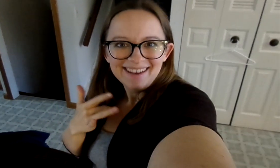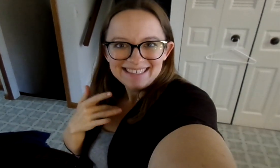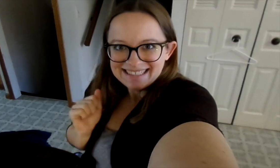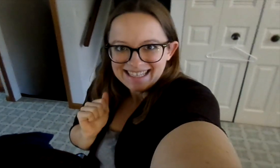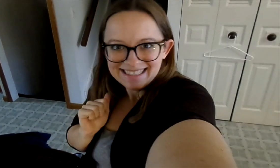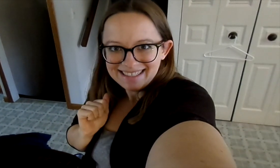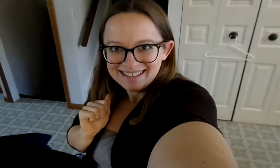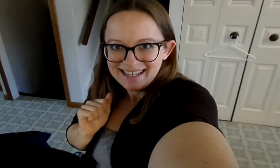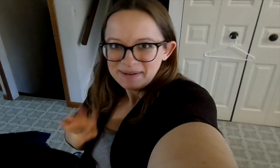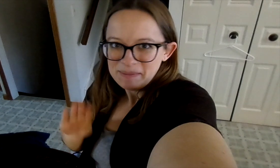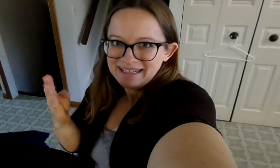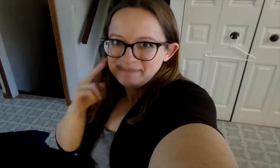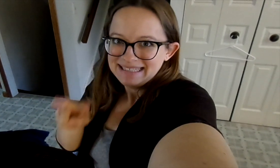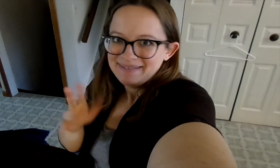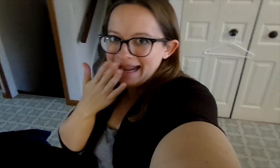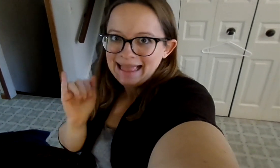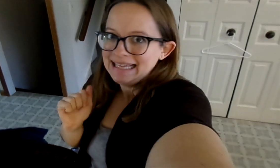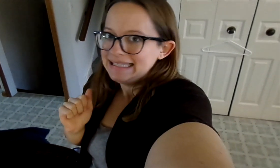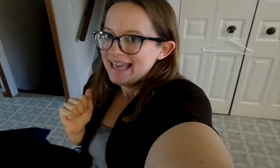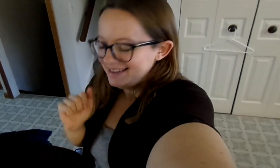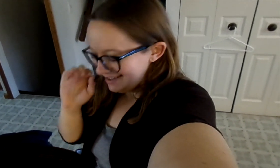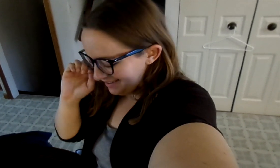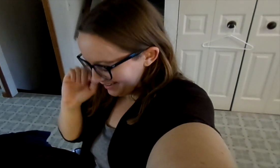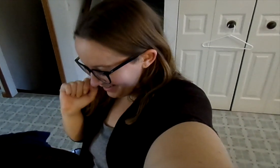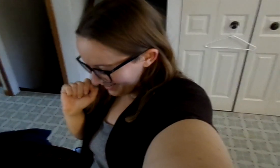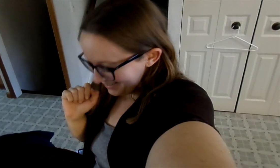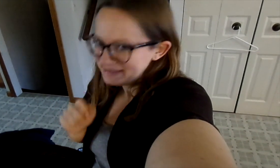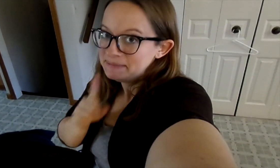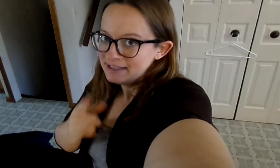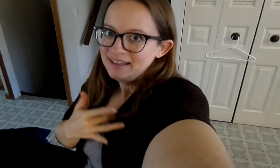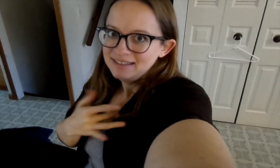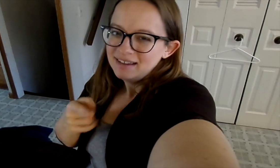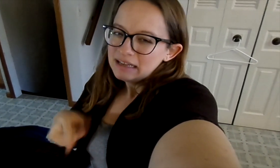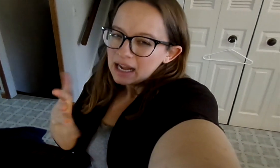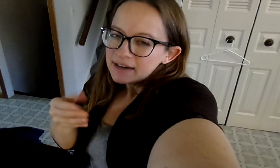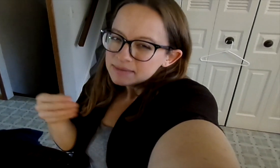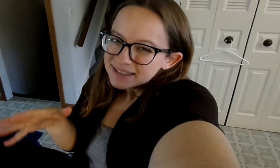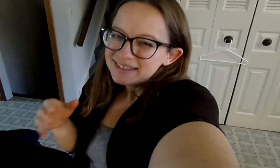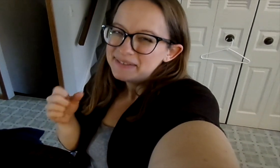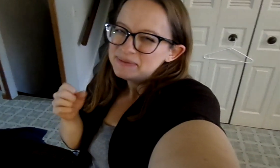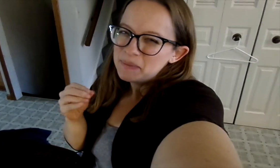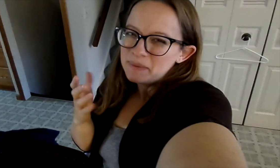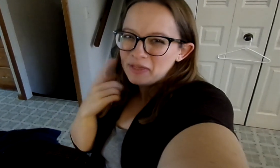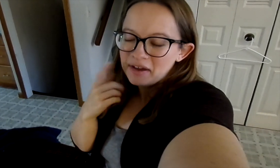So excited. I just want to open it and see what it looks like. I'm really excited because these are kind of expensive.